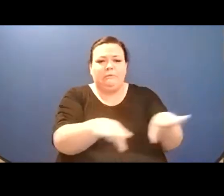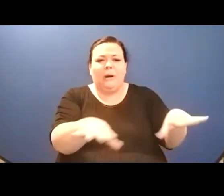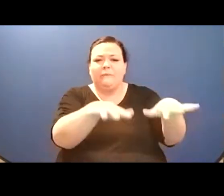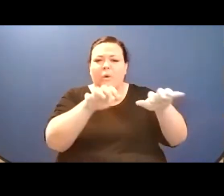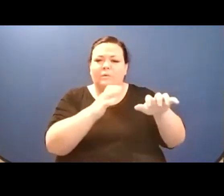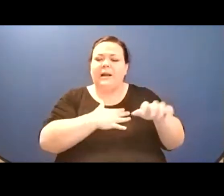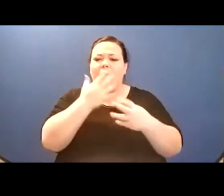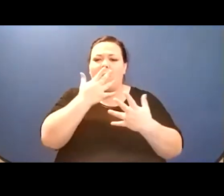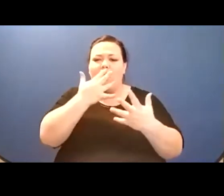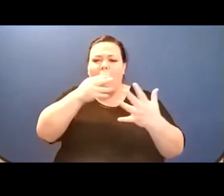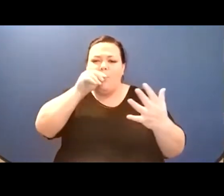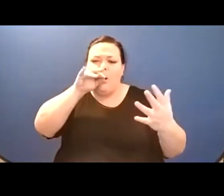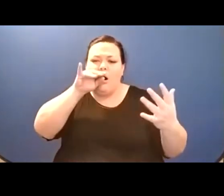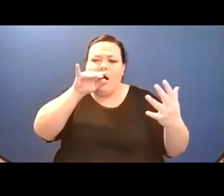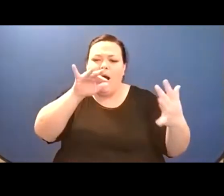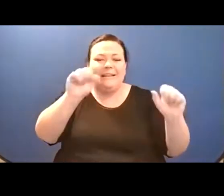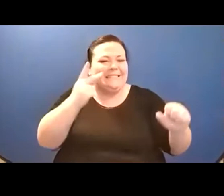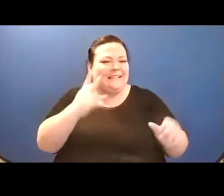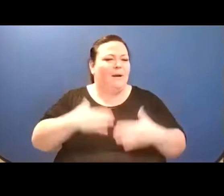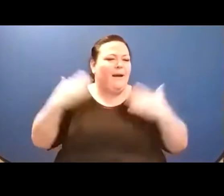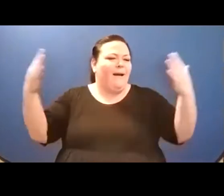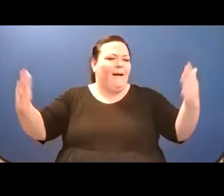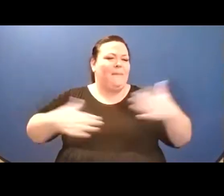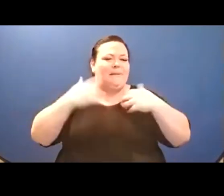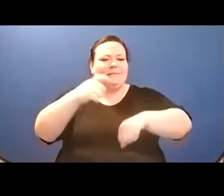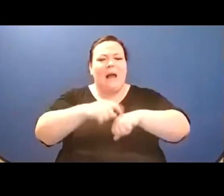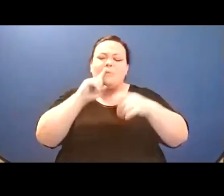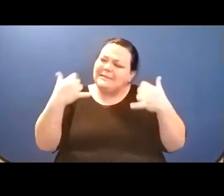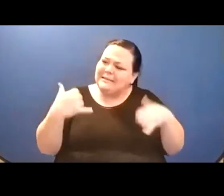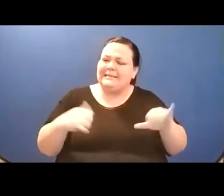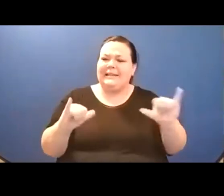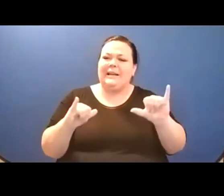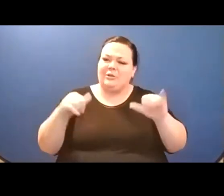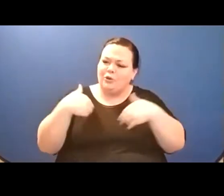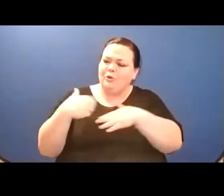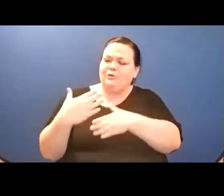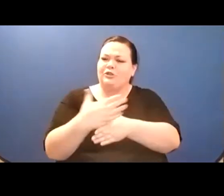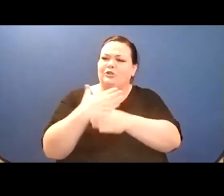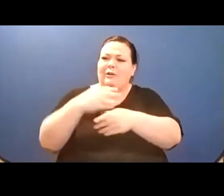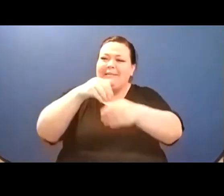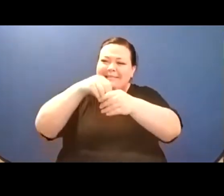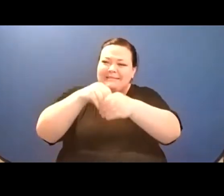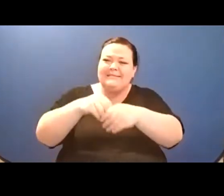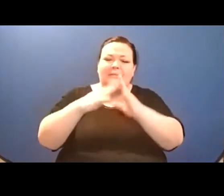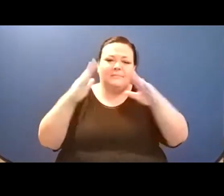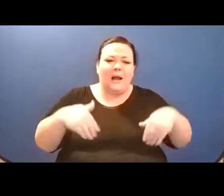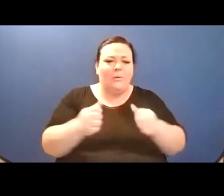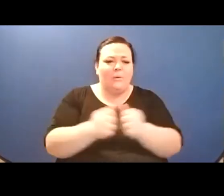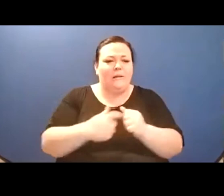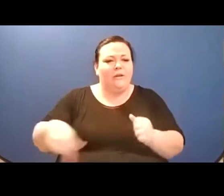Sorry I was too busy typing into the chat to immediately say beautiful, I love,